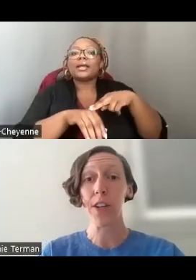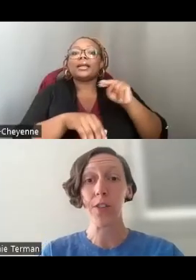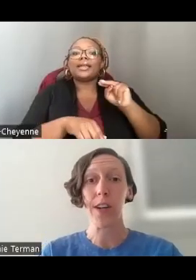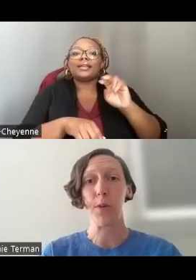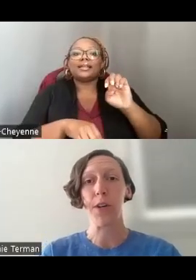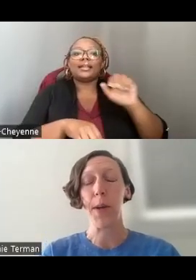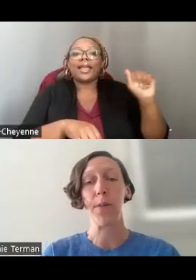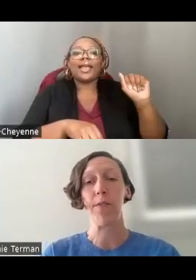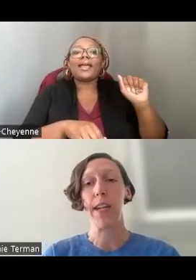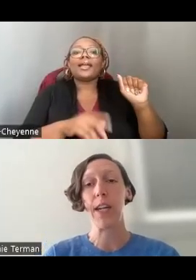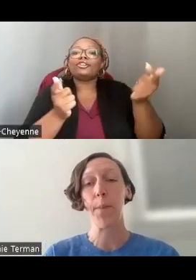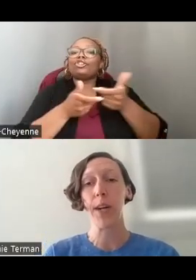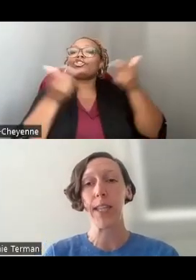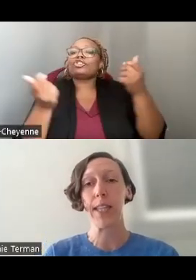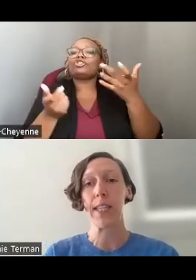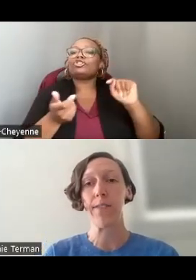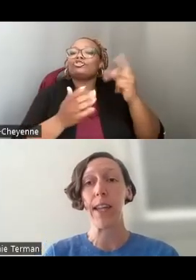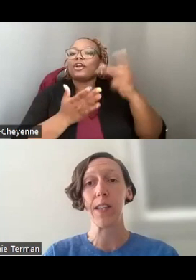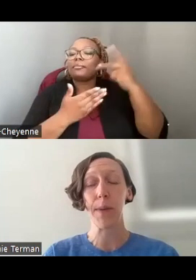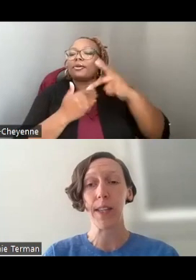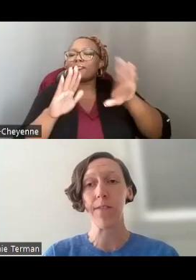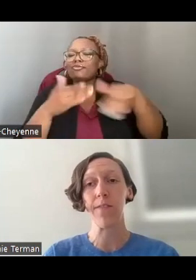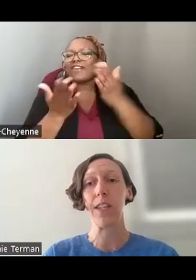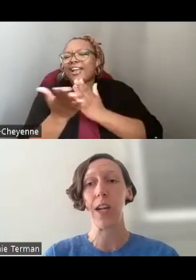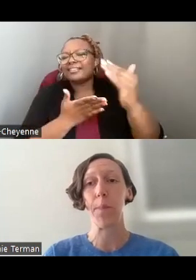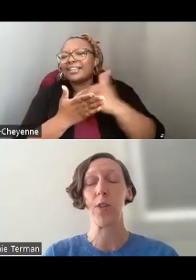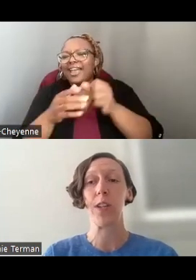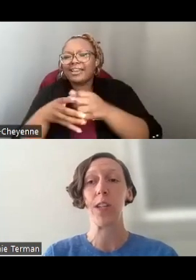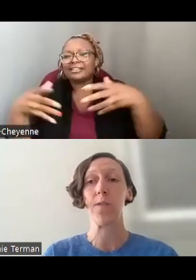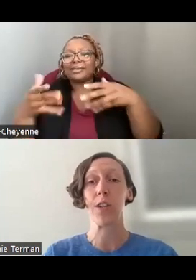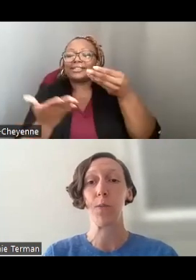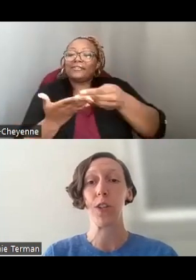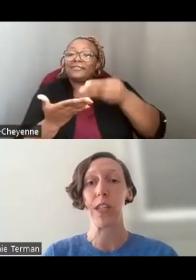GRANT PROGRAM PROVIDING COMPREHENSIVE AND EXPANSIVE FUNDING OPPORTUNITIES FOR COMMUNITIES